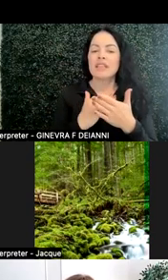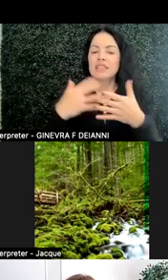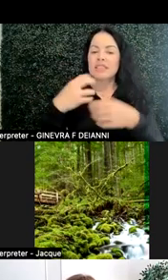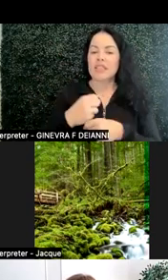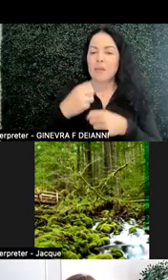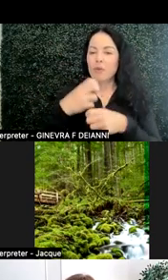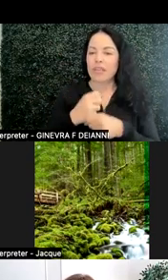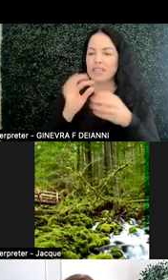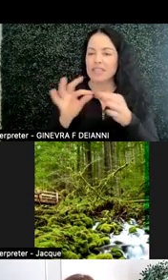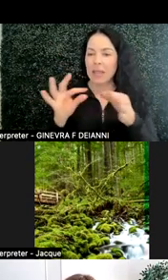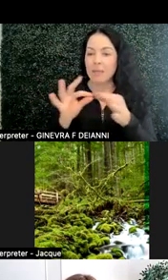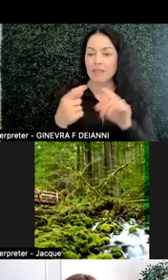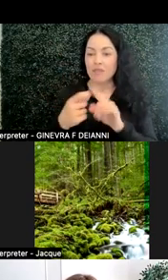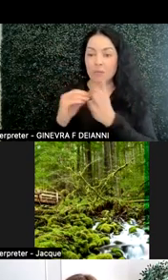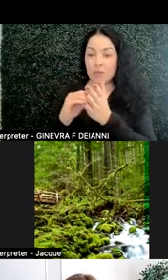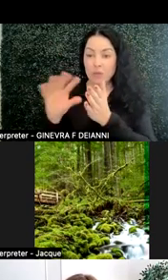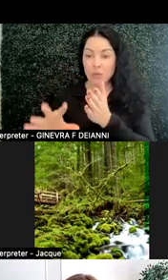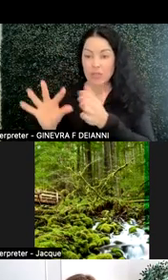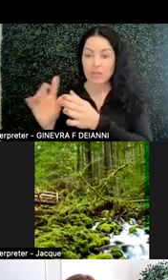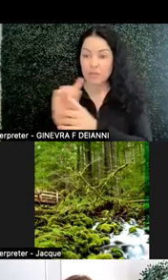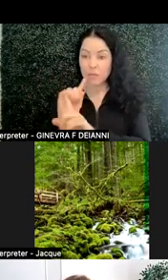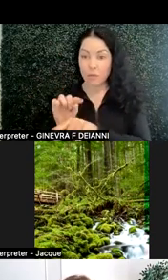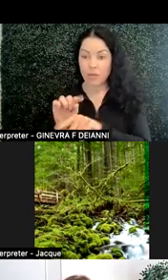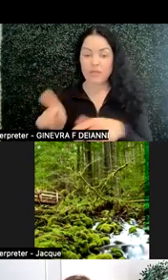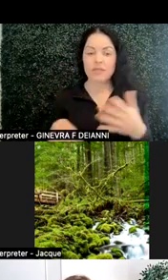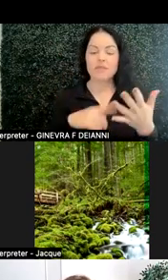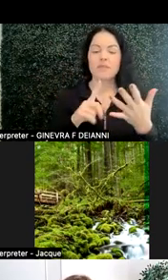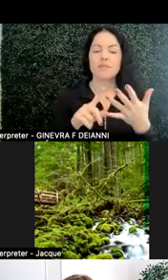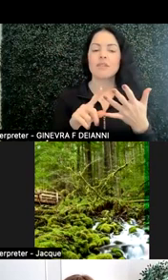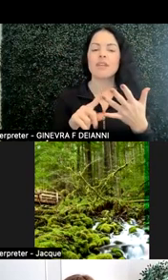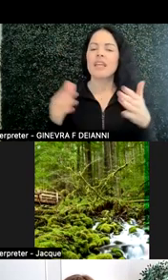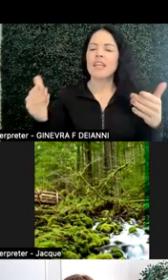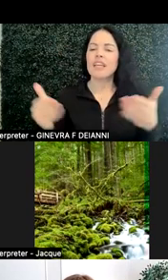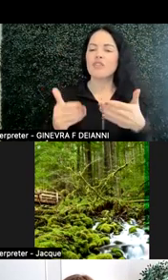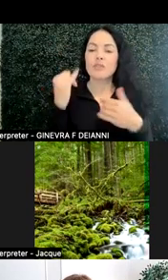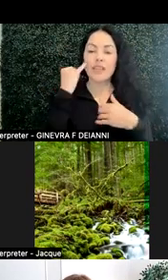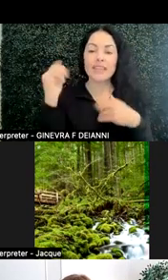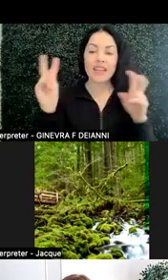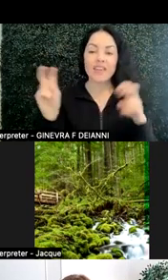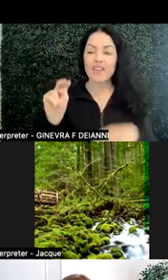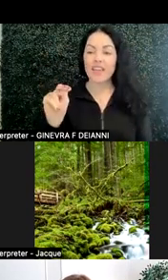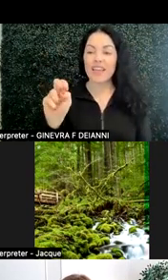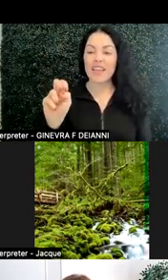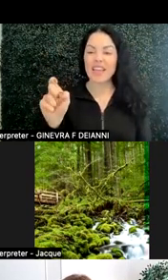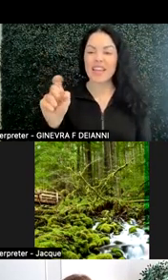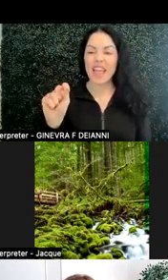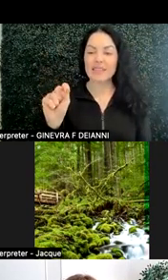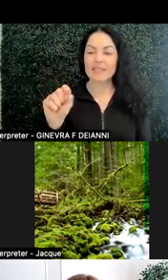of what students told us. I want to introduce this idea of next level inclusive STEM